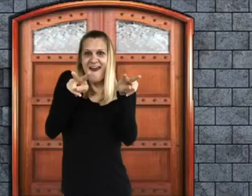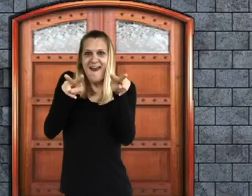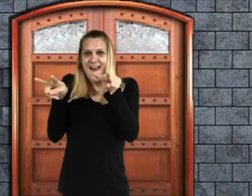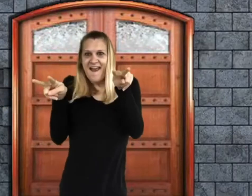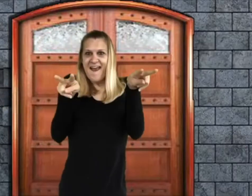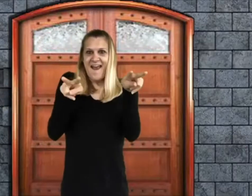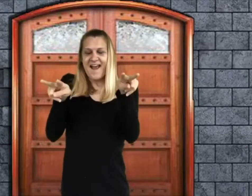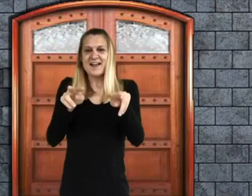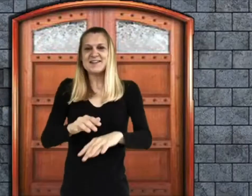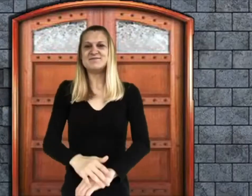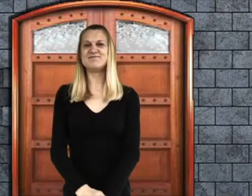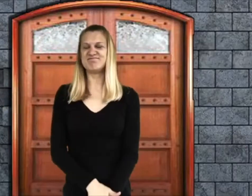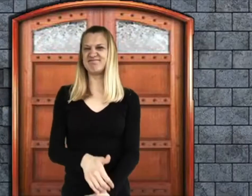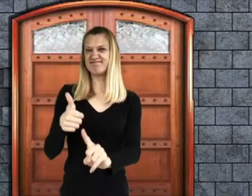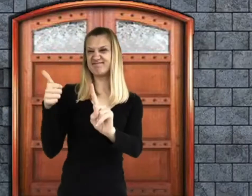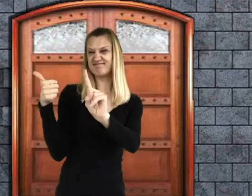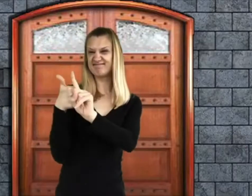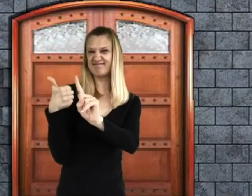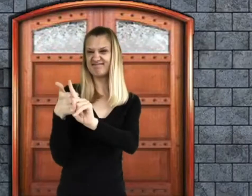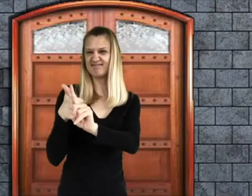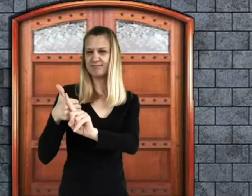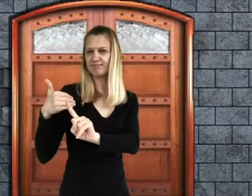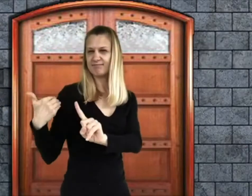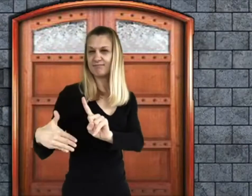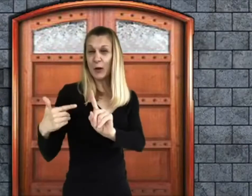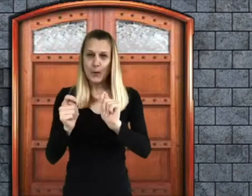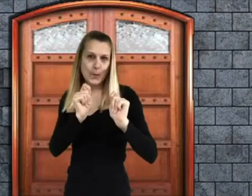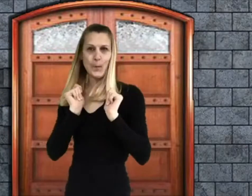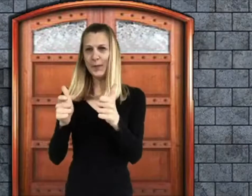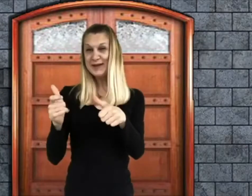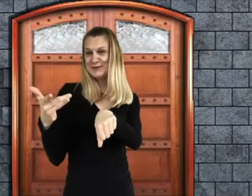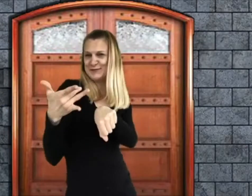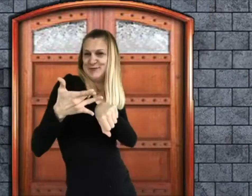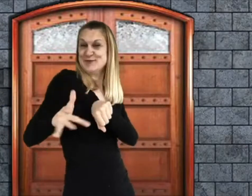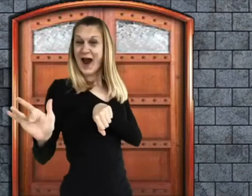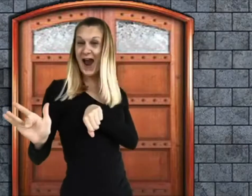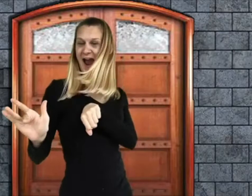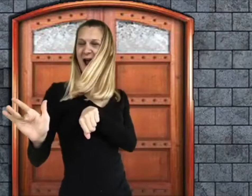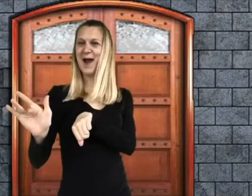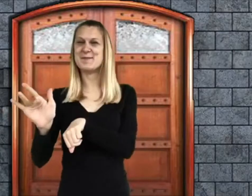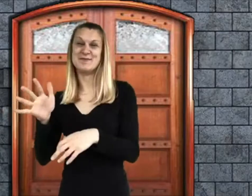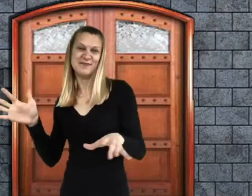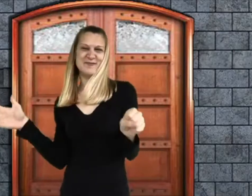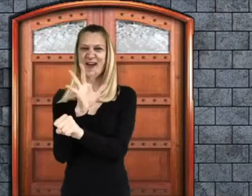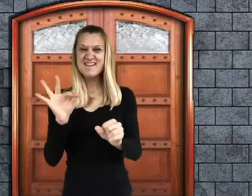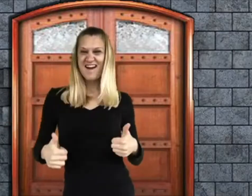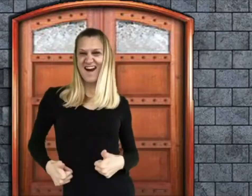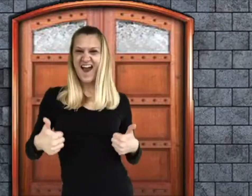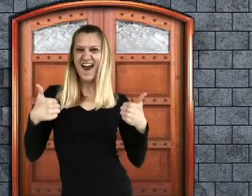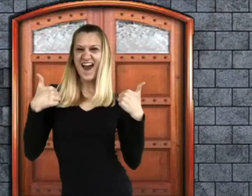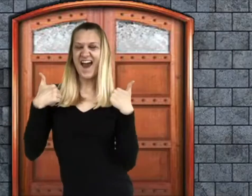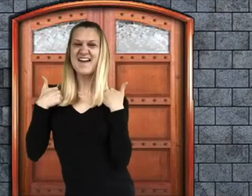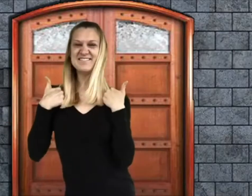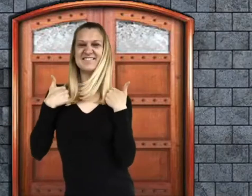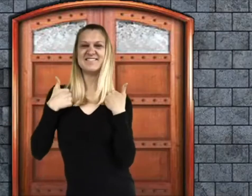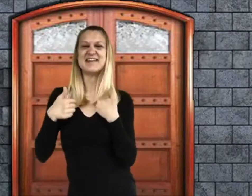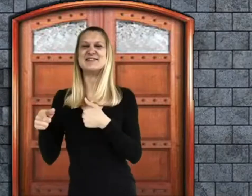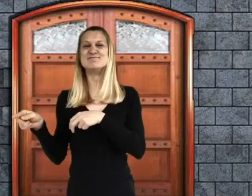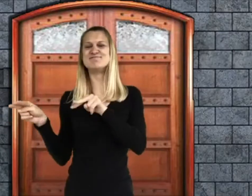How quick and sharp and full of life!